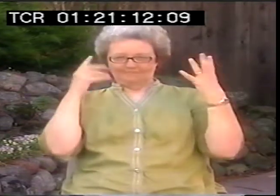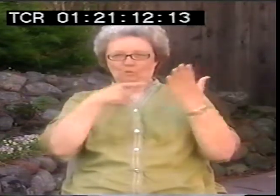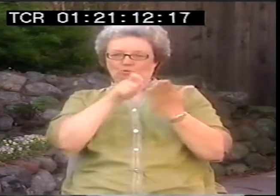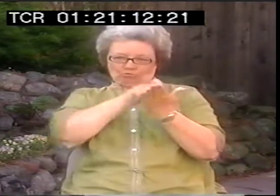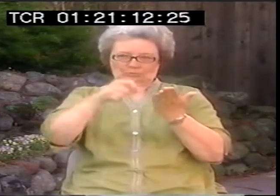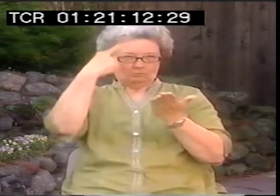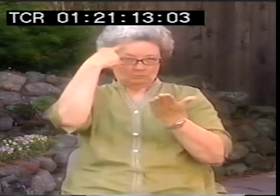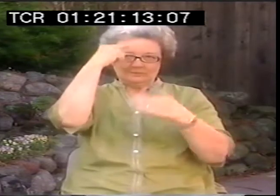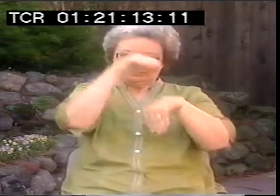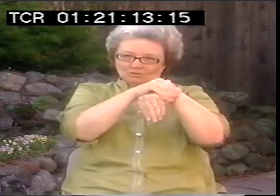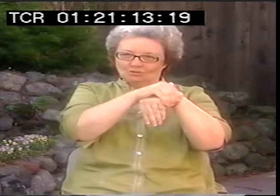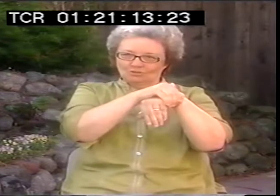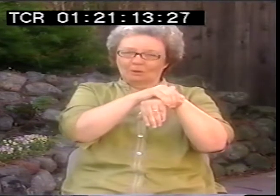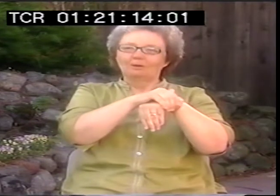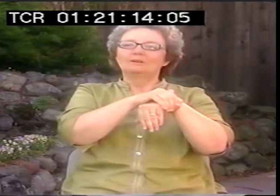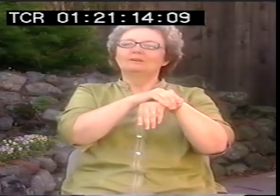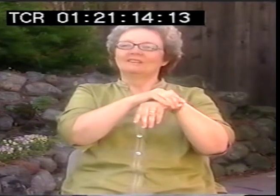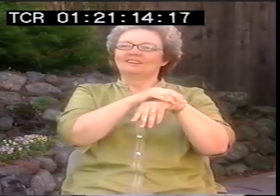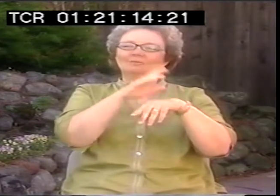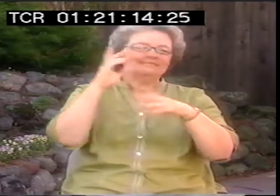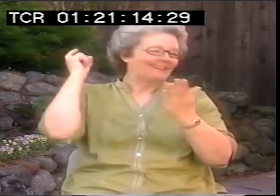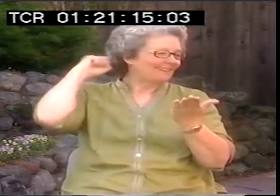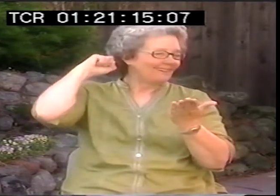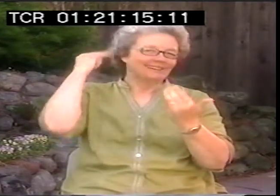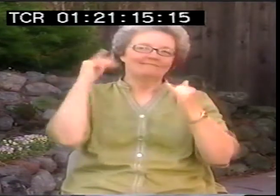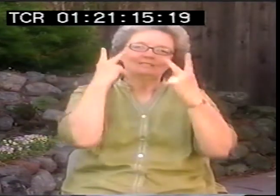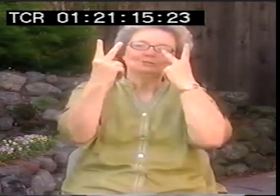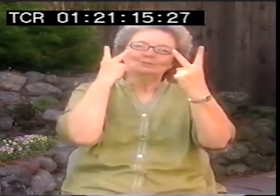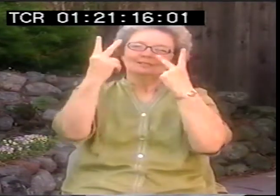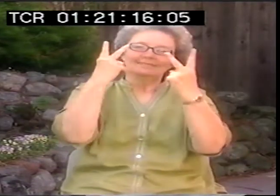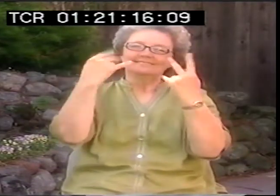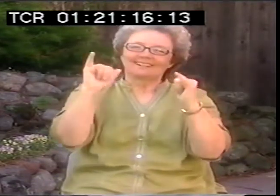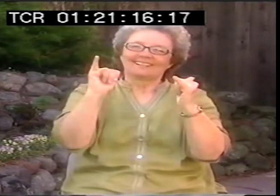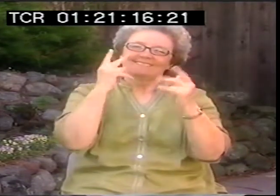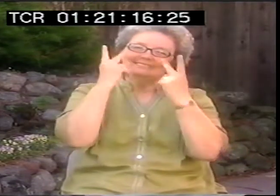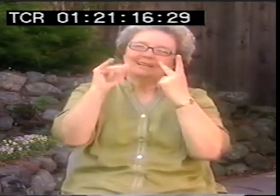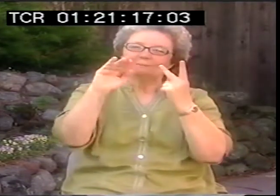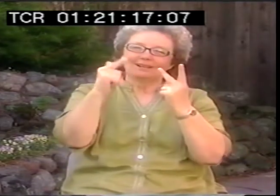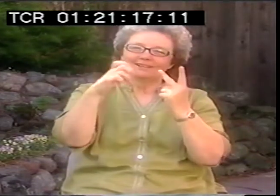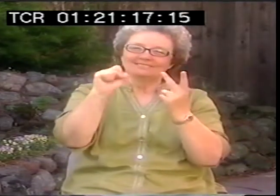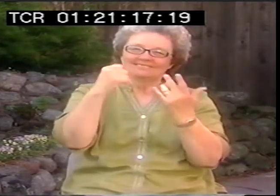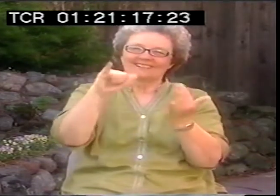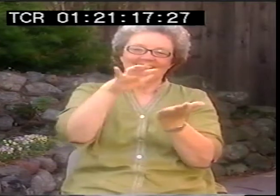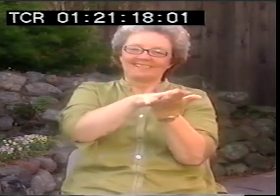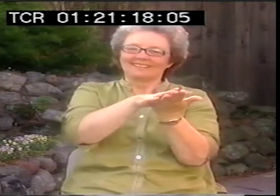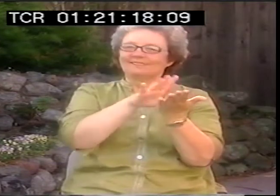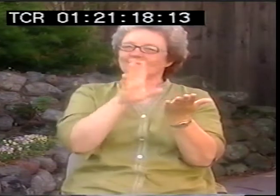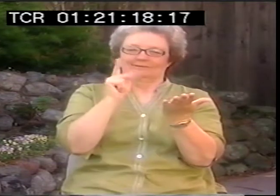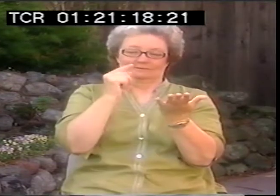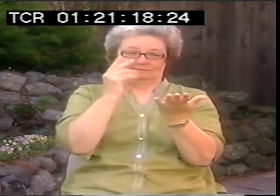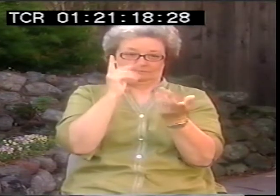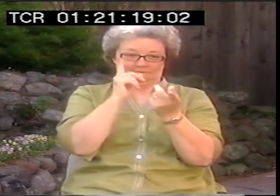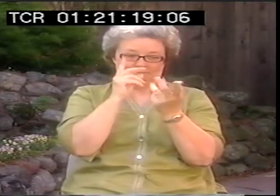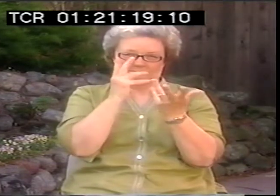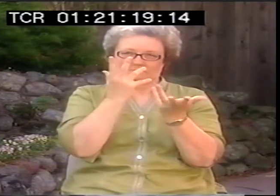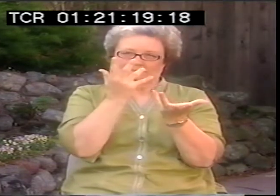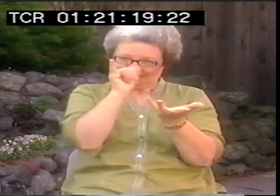I would write it. And I just felt that that was something I couldn't do. I was thinking in English. I was writing in English. I was thinking visually, actually.